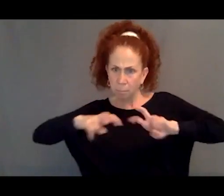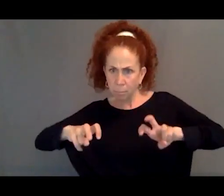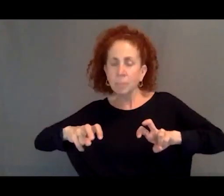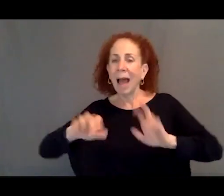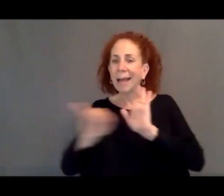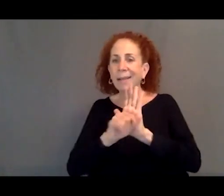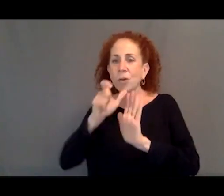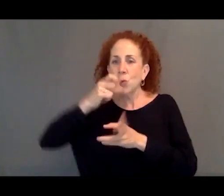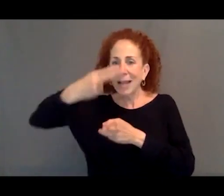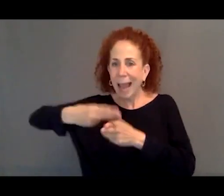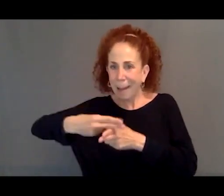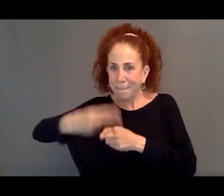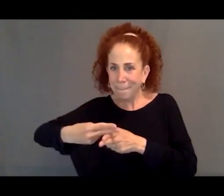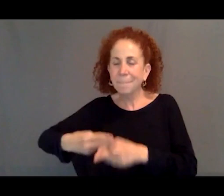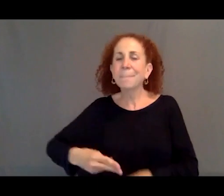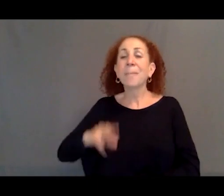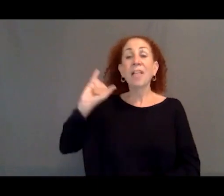it's often up to the consulate of the country